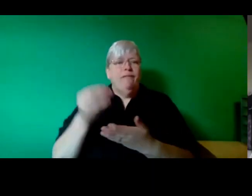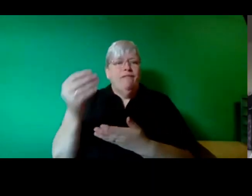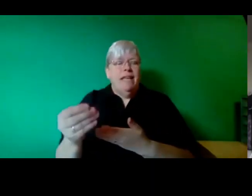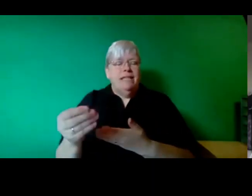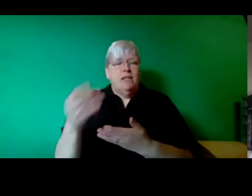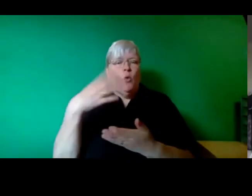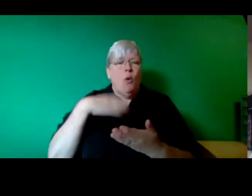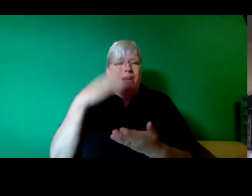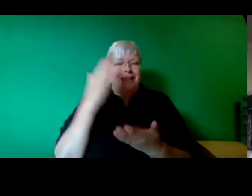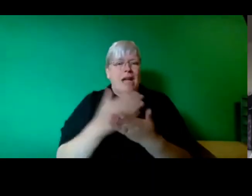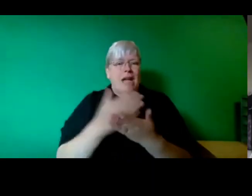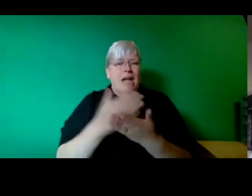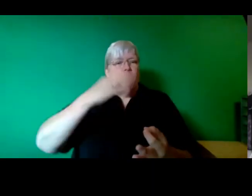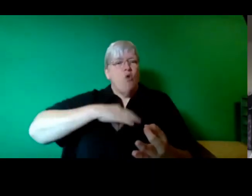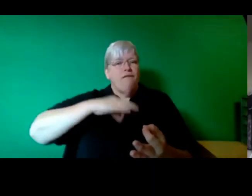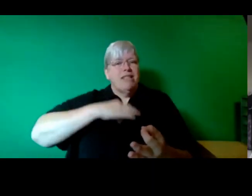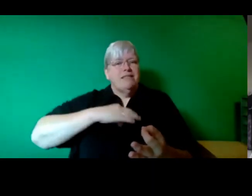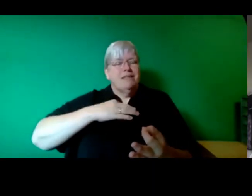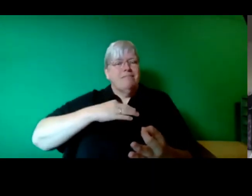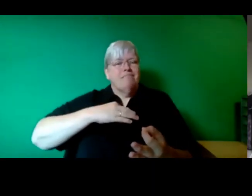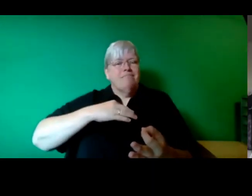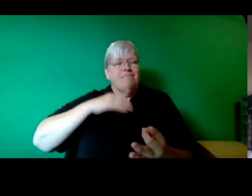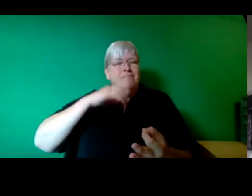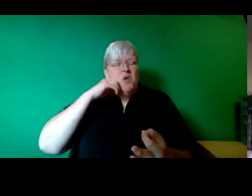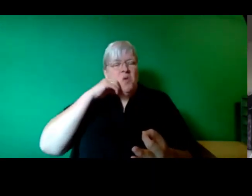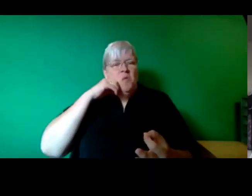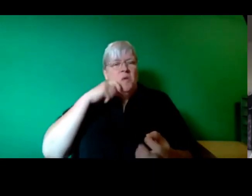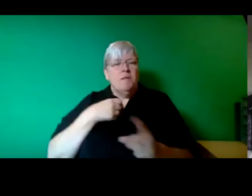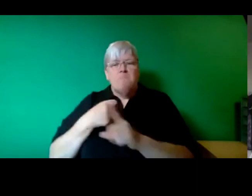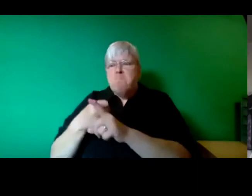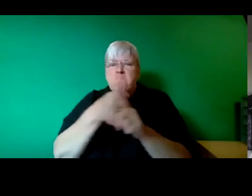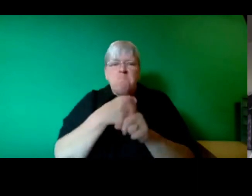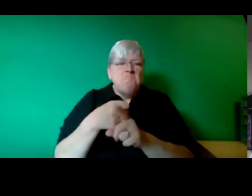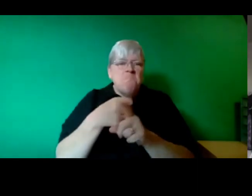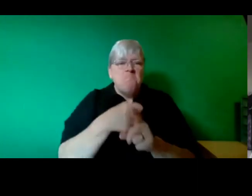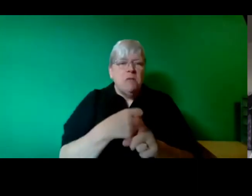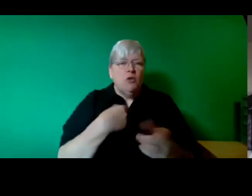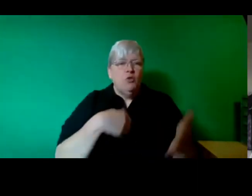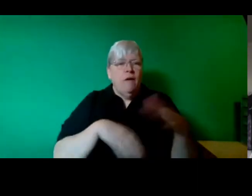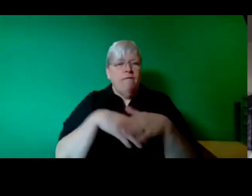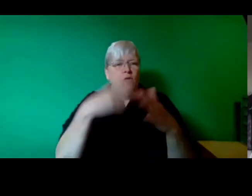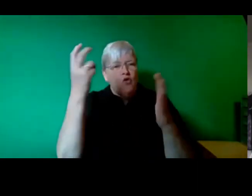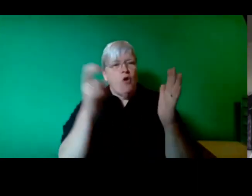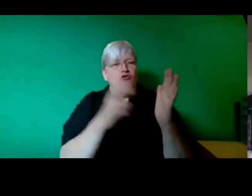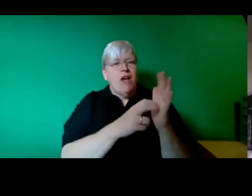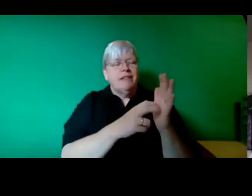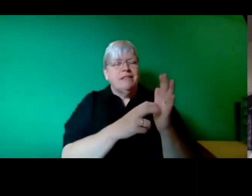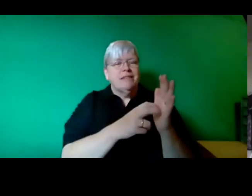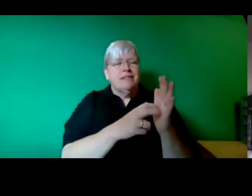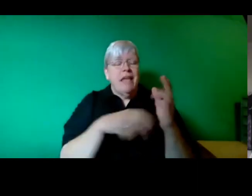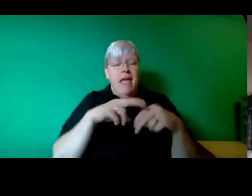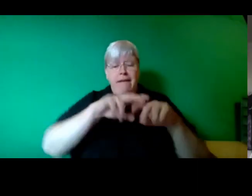to the bottom in order to fulfil contracts. If we're in a position to fight for a global